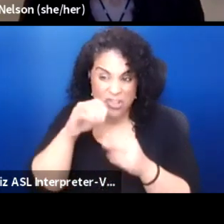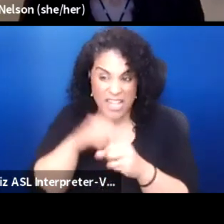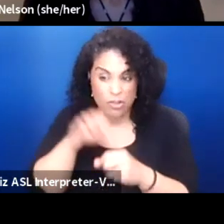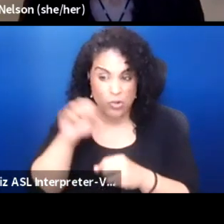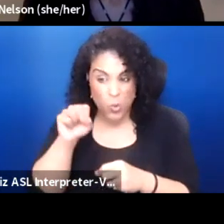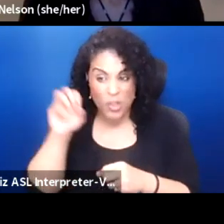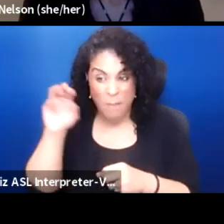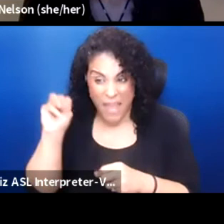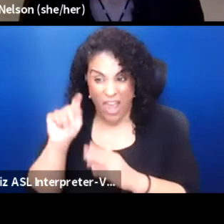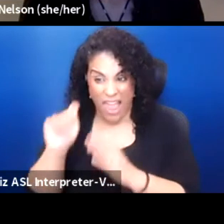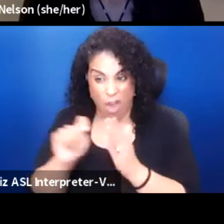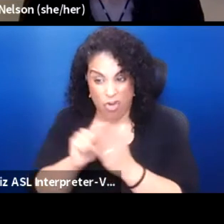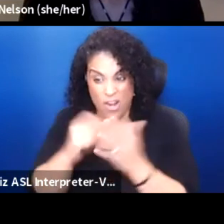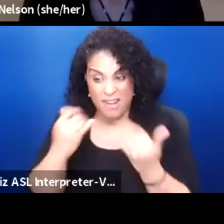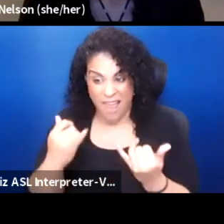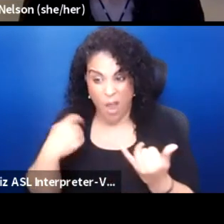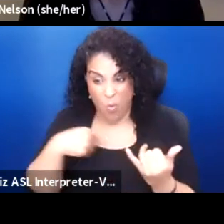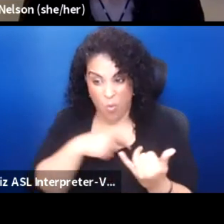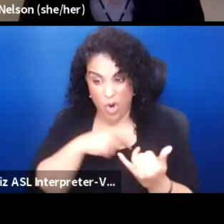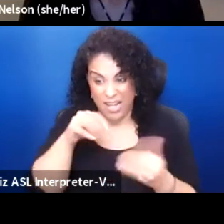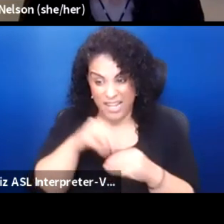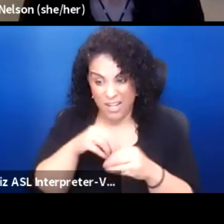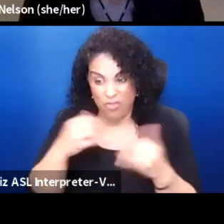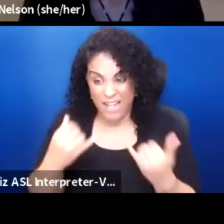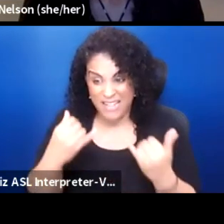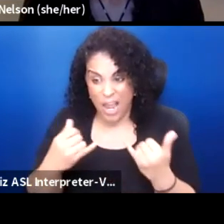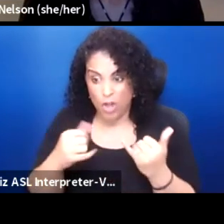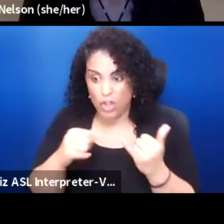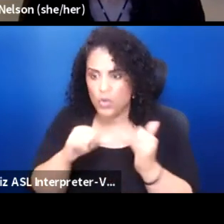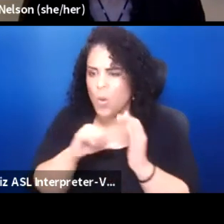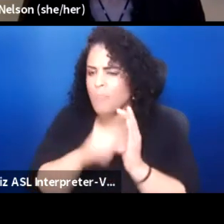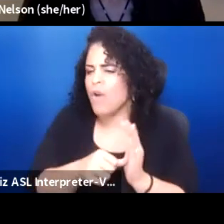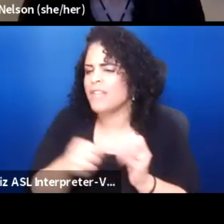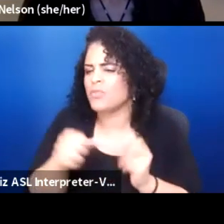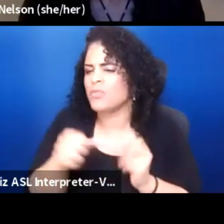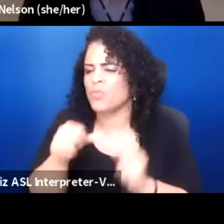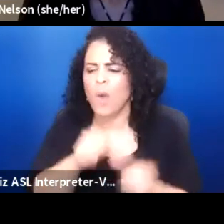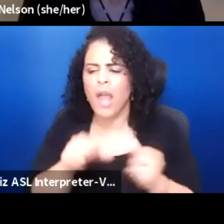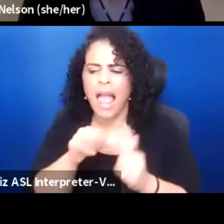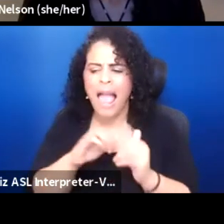where we're all time to impress one another with how super sacred we all are.